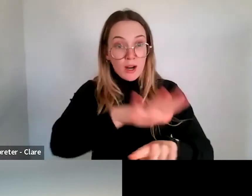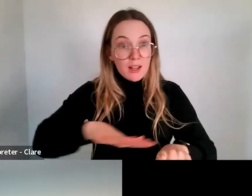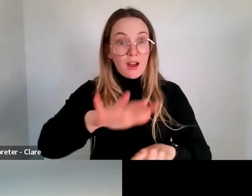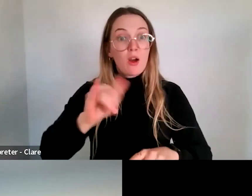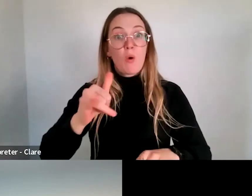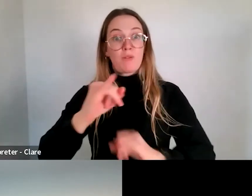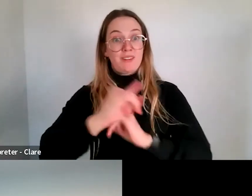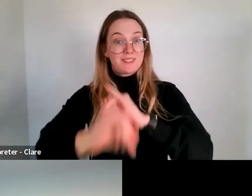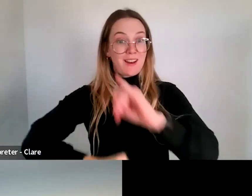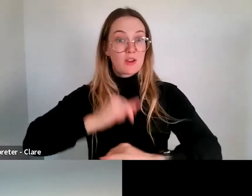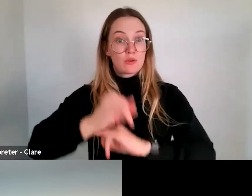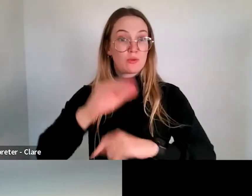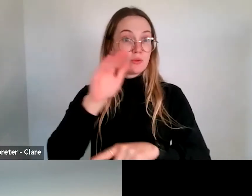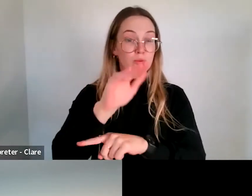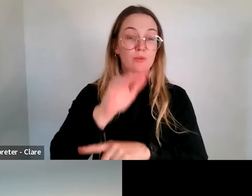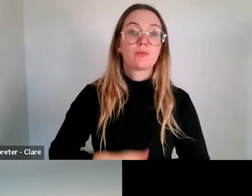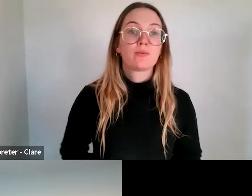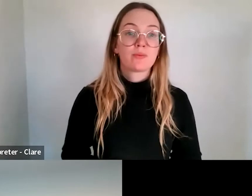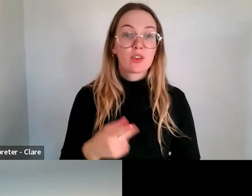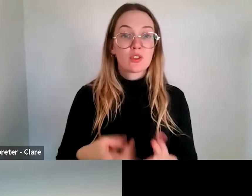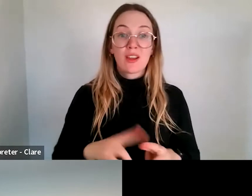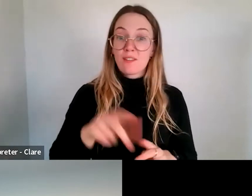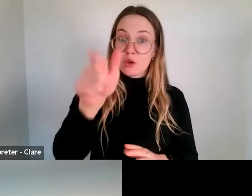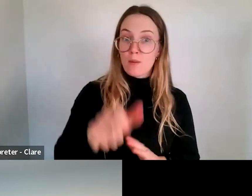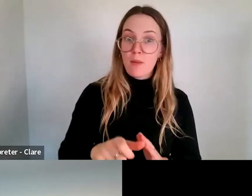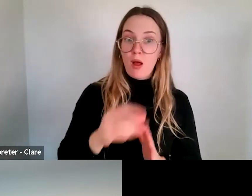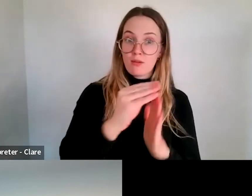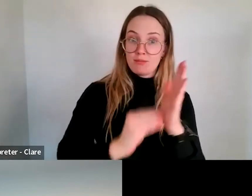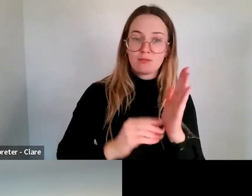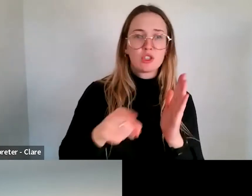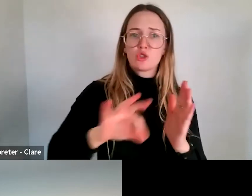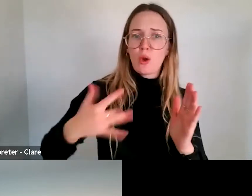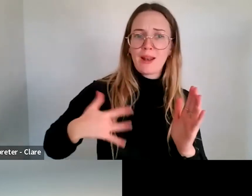If you're an applicant from outside of Victoria, then we would need to see a